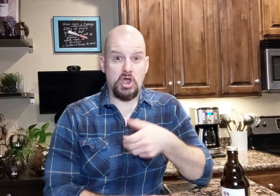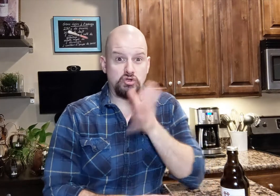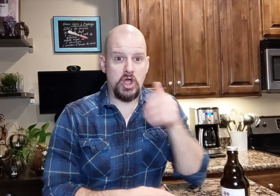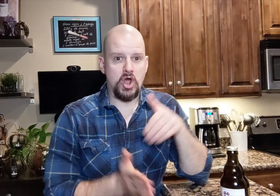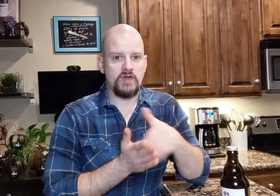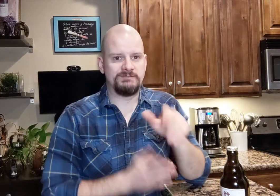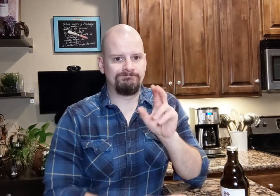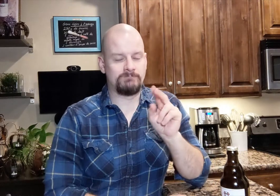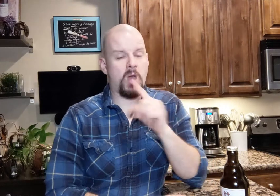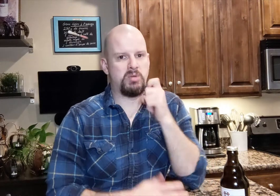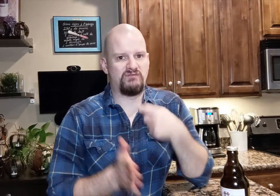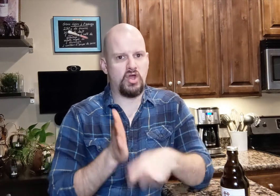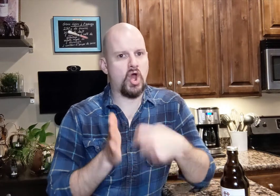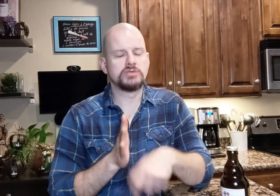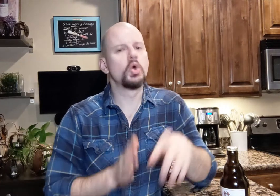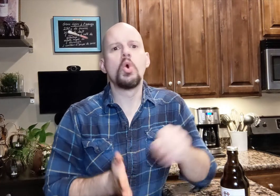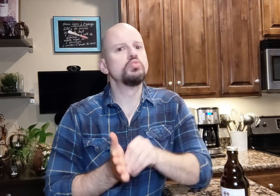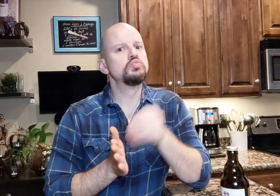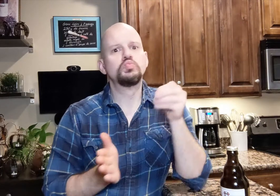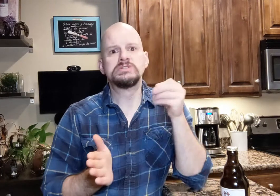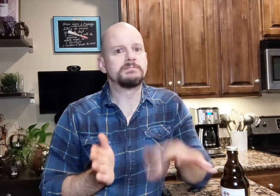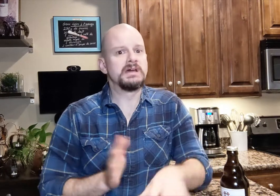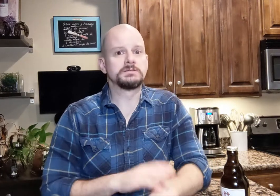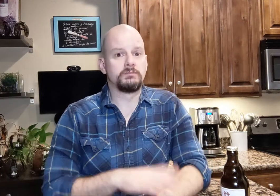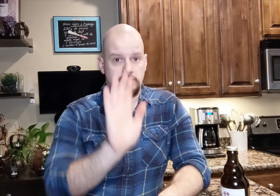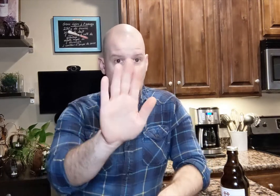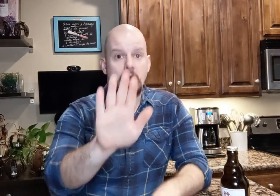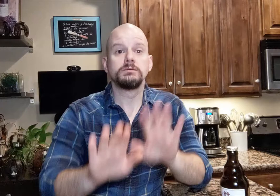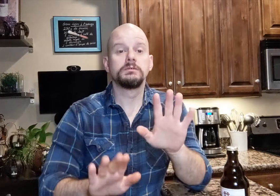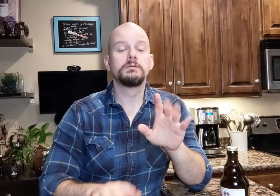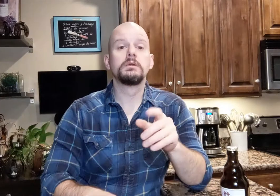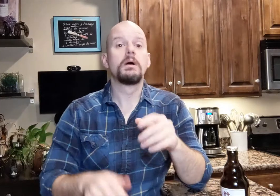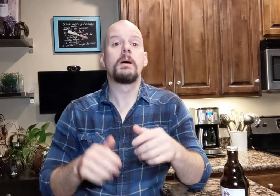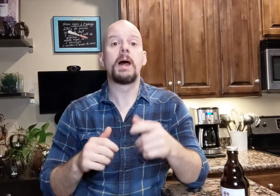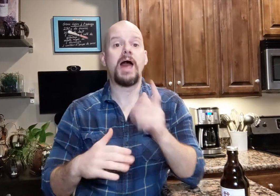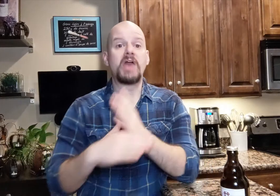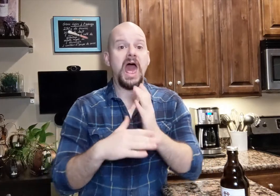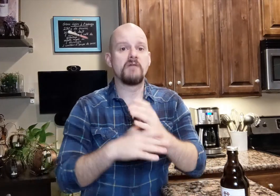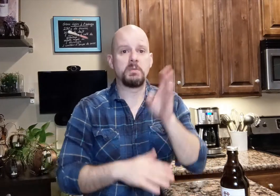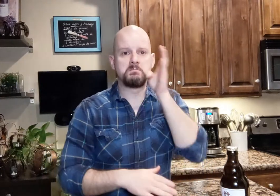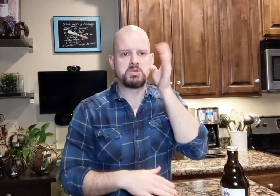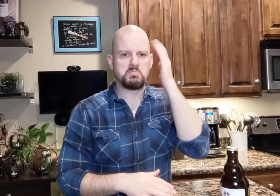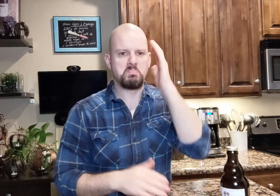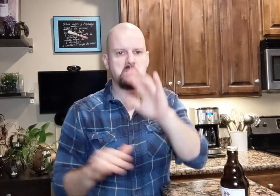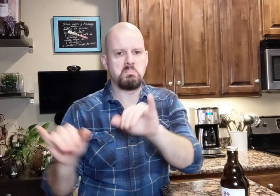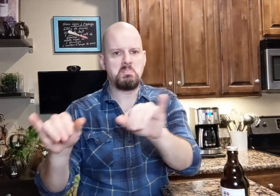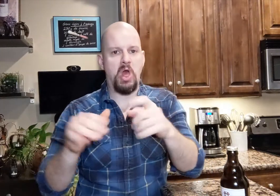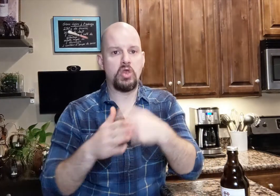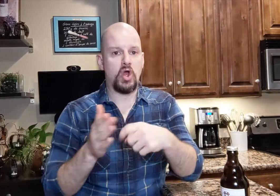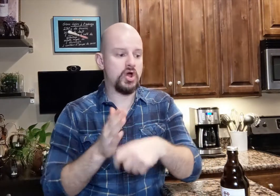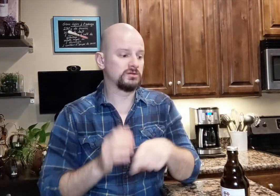I don't drink it often because of the cost, it's so expensive. While we know the average cost of many beers,